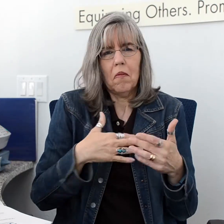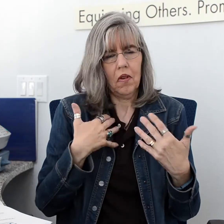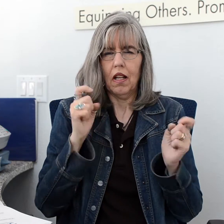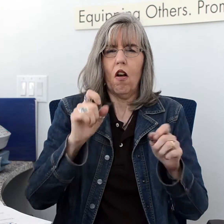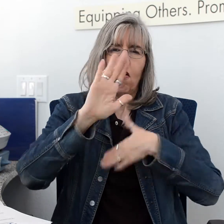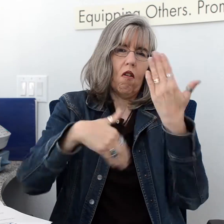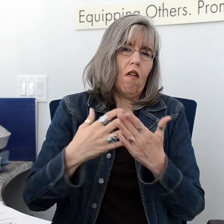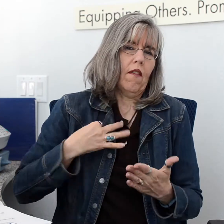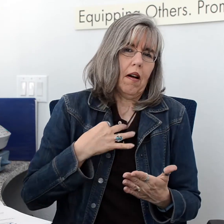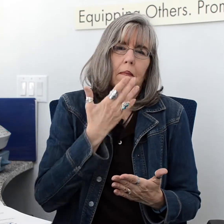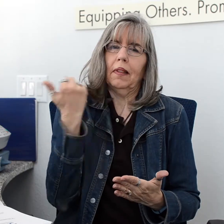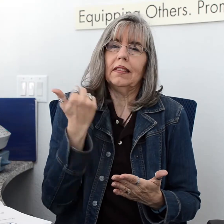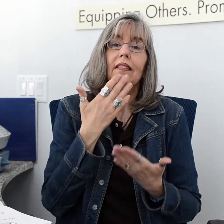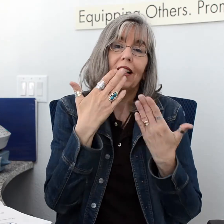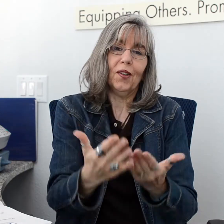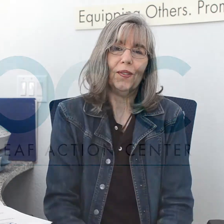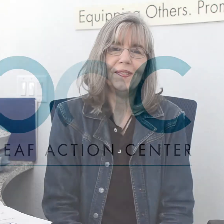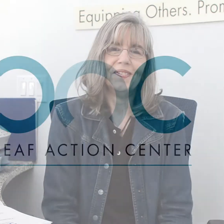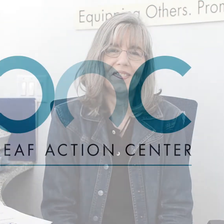We need all volunteers. Thank you!